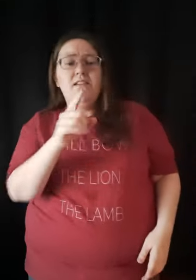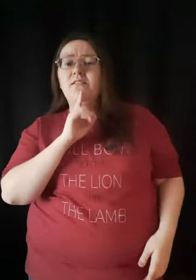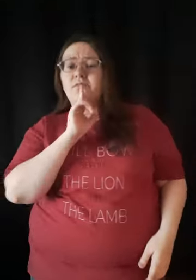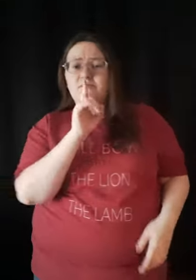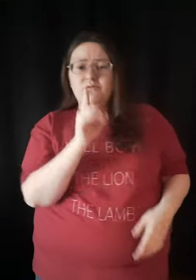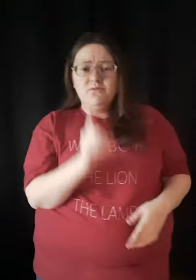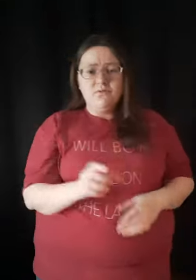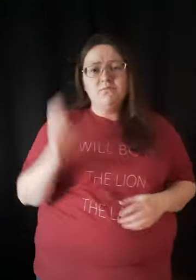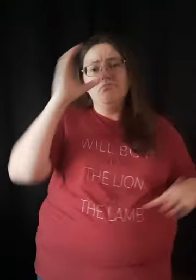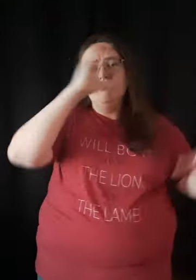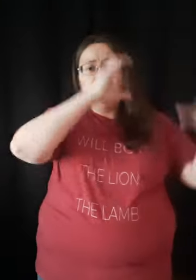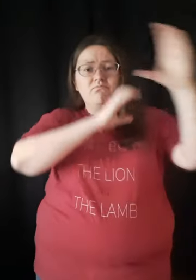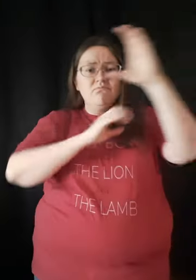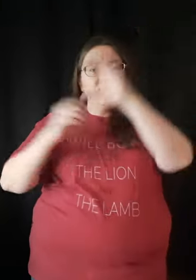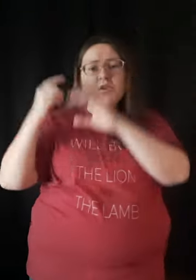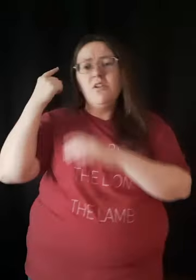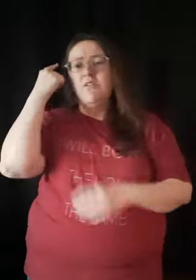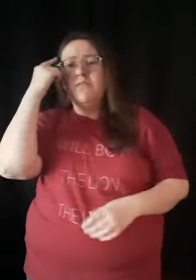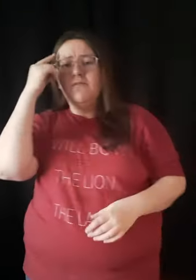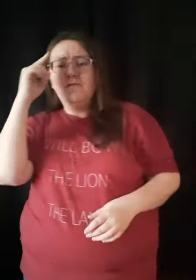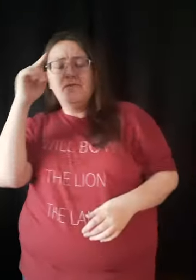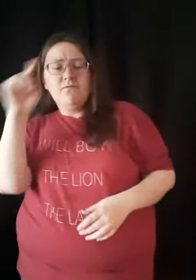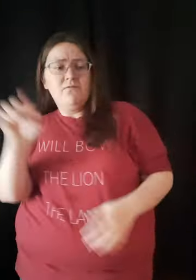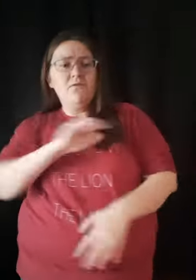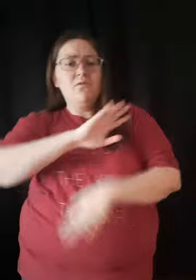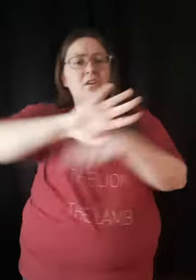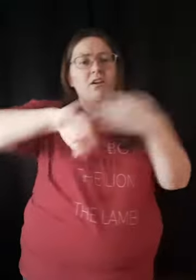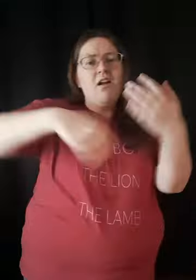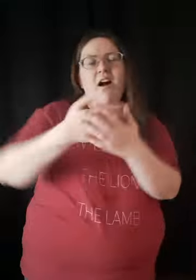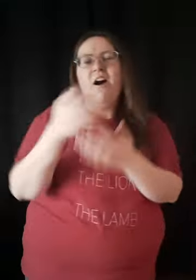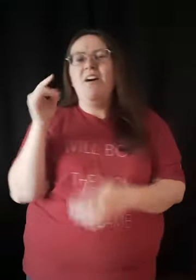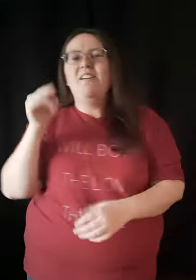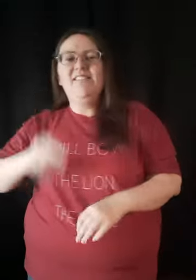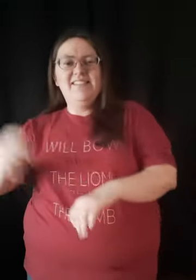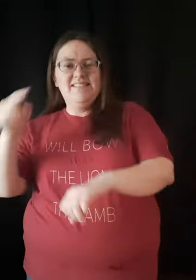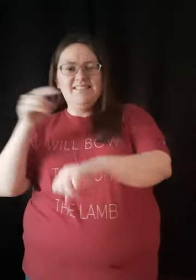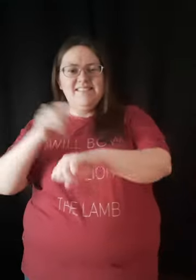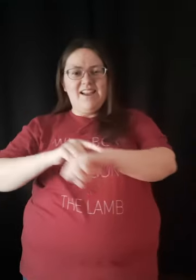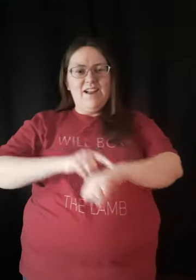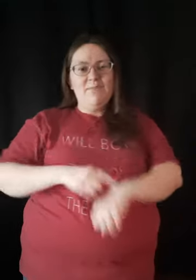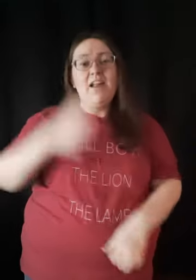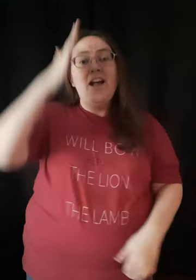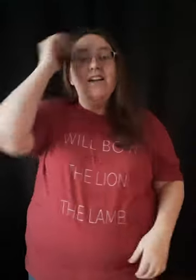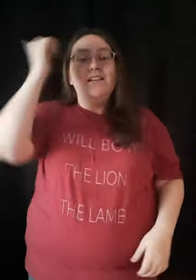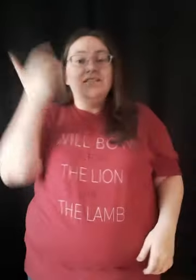But it turns out They're the ones You were looking for All this time